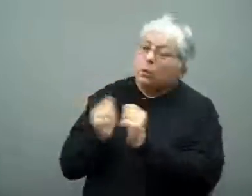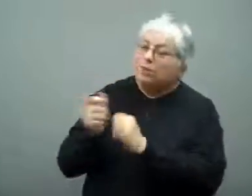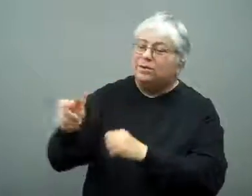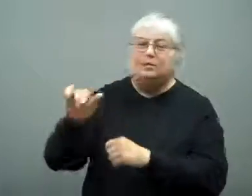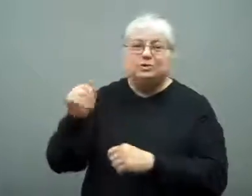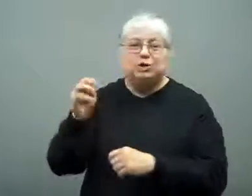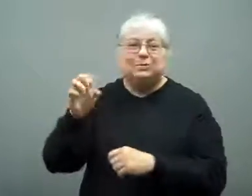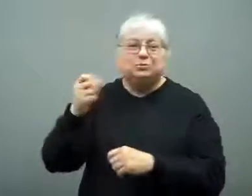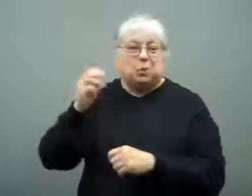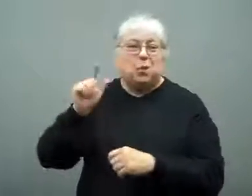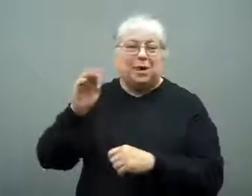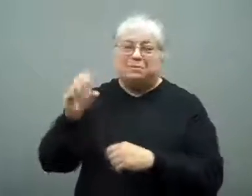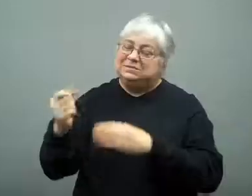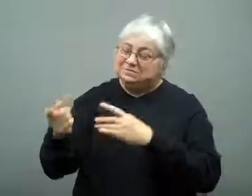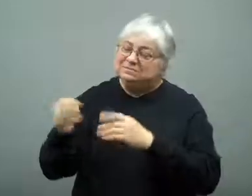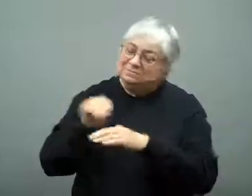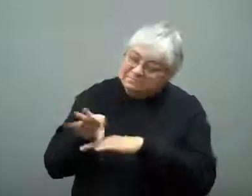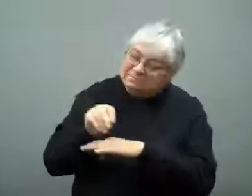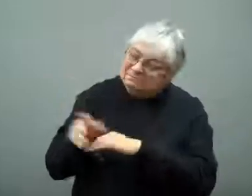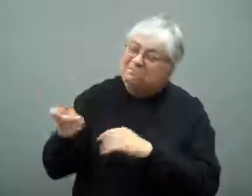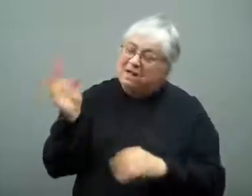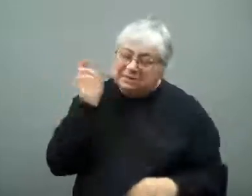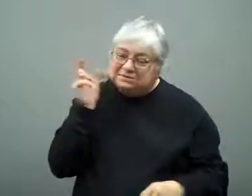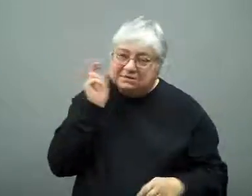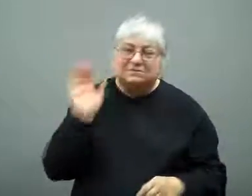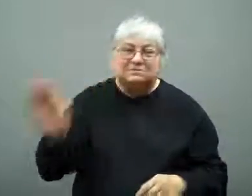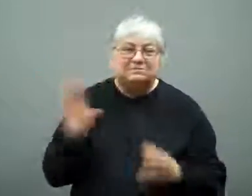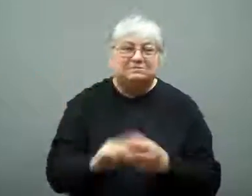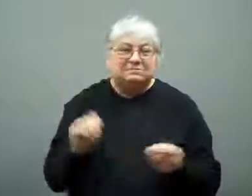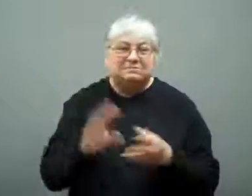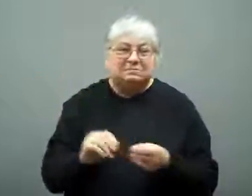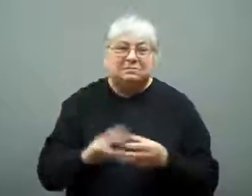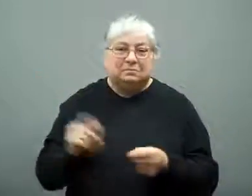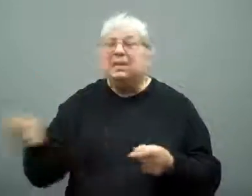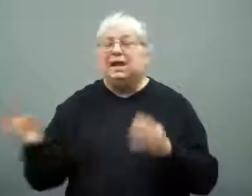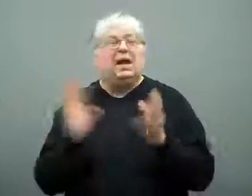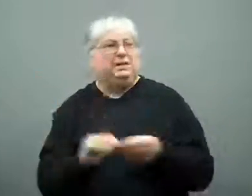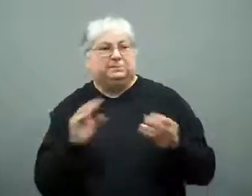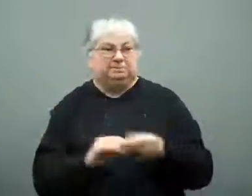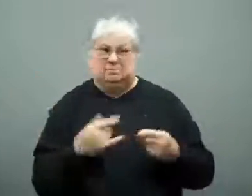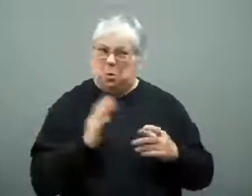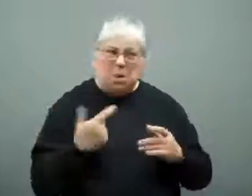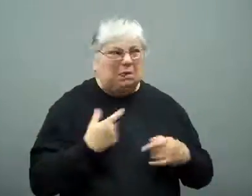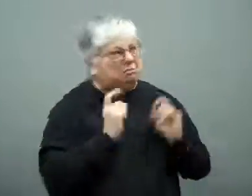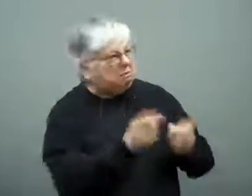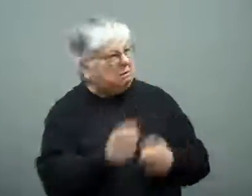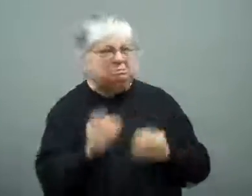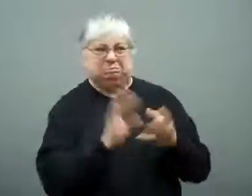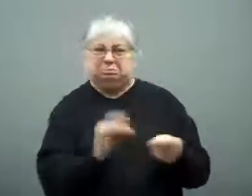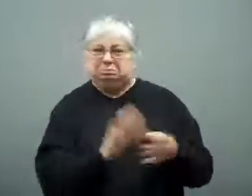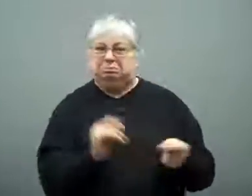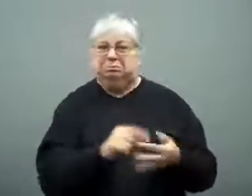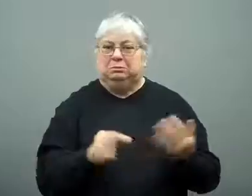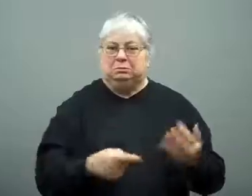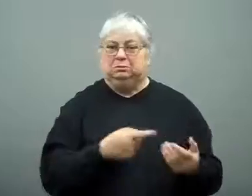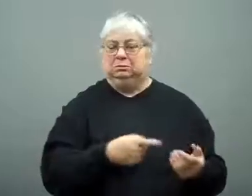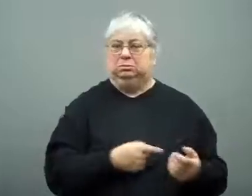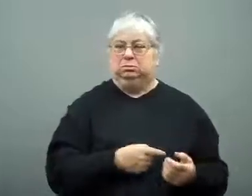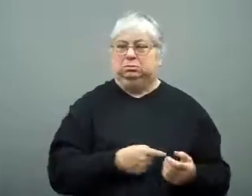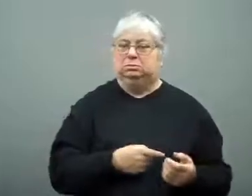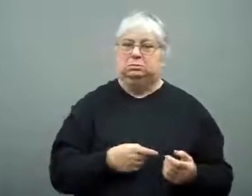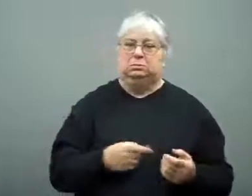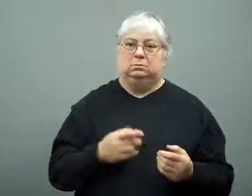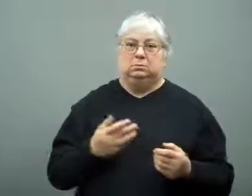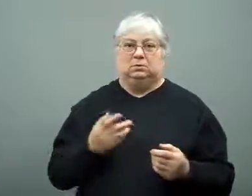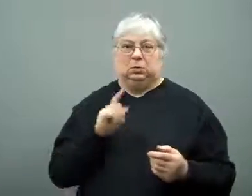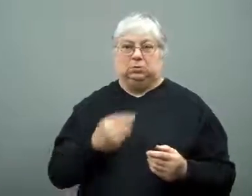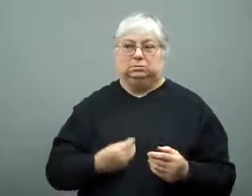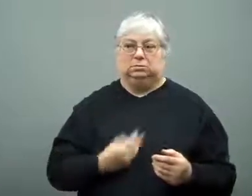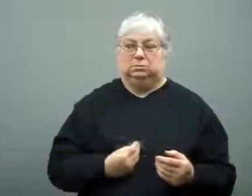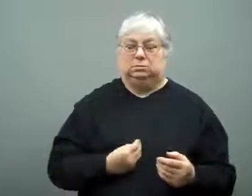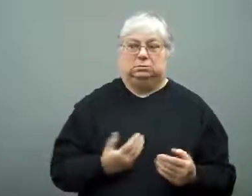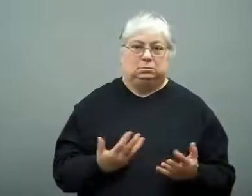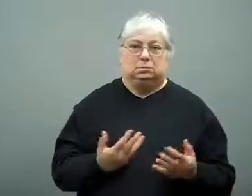who was working with James Holmes.